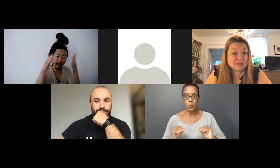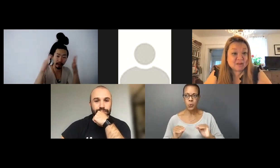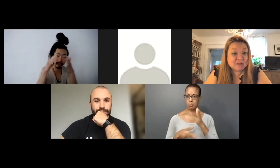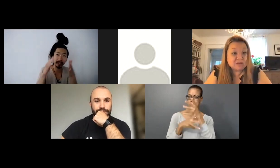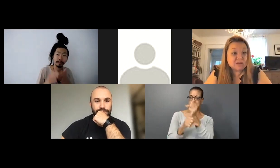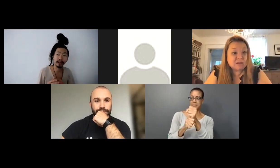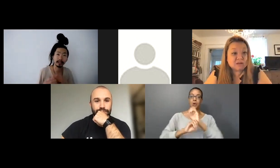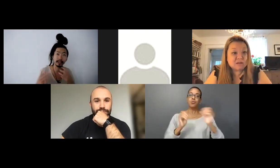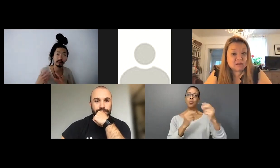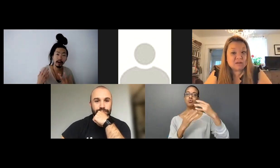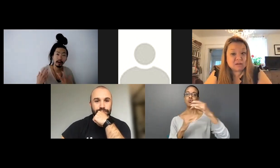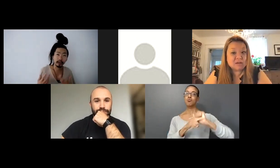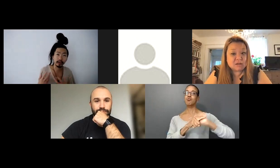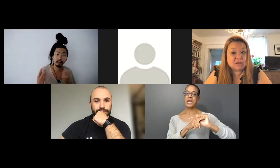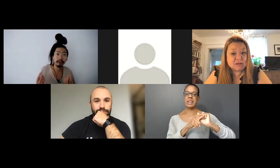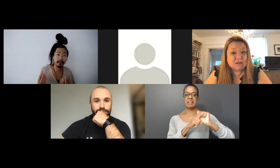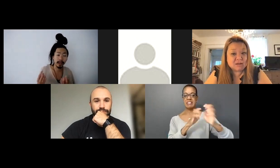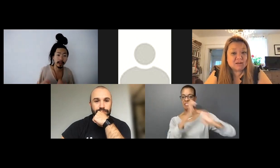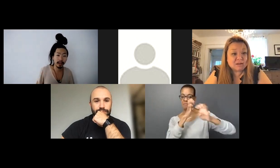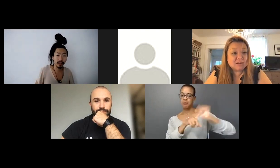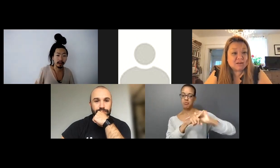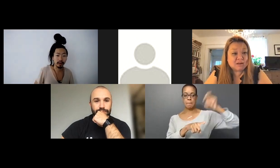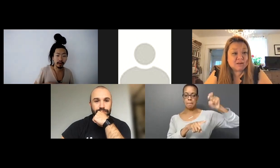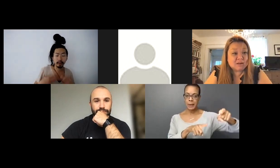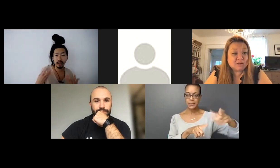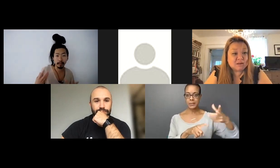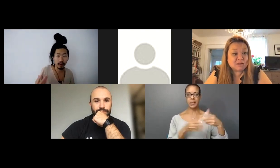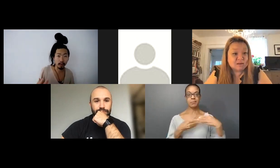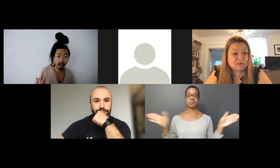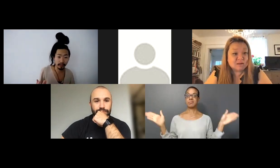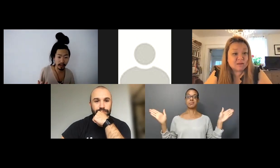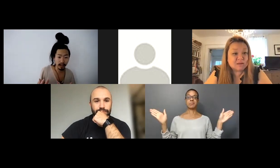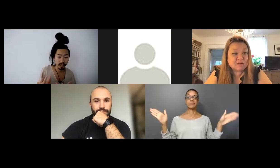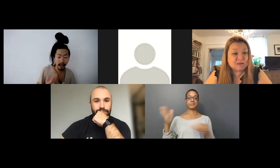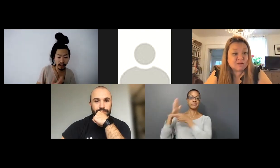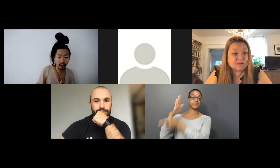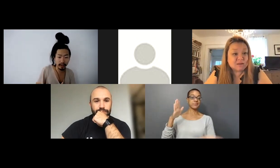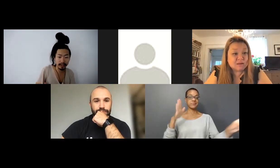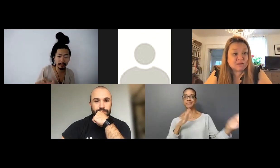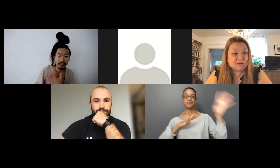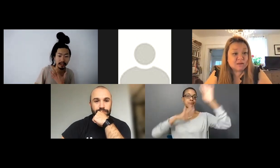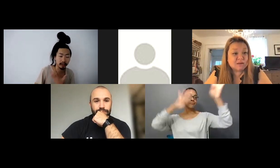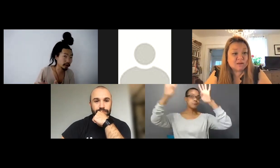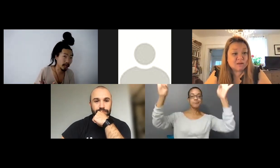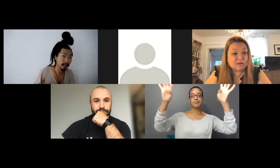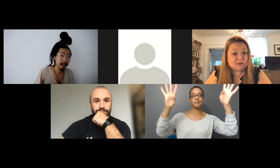limited by a certain kind of range of movement. You're able to come up with something that you know, isn't being institutionalized.